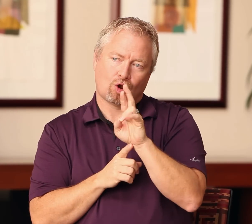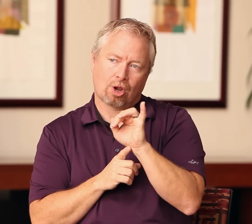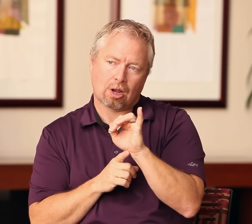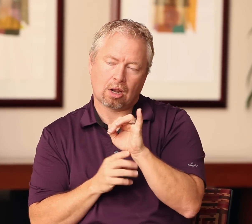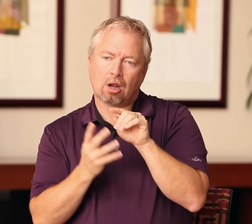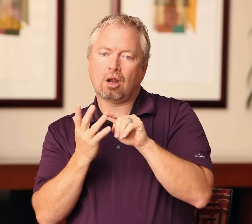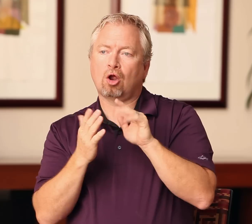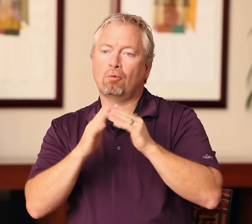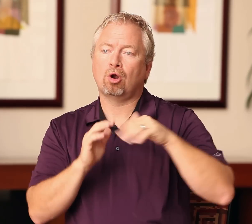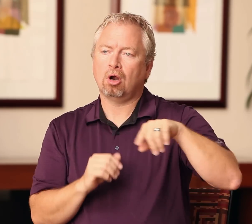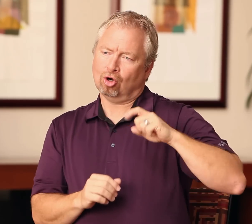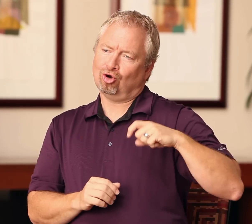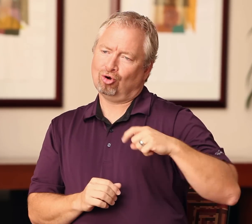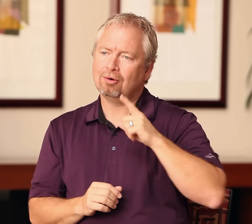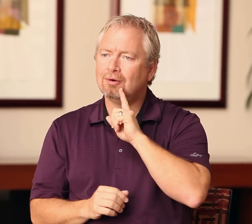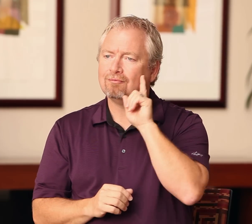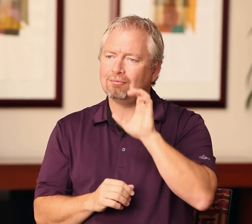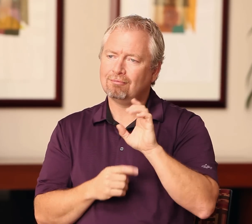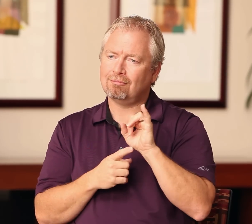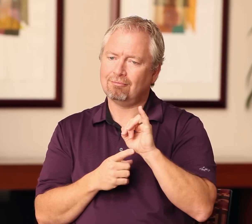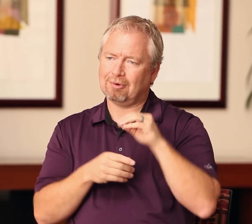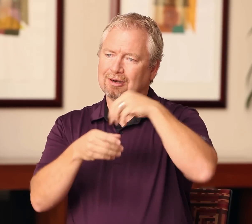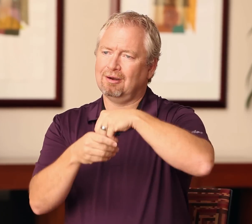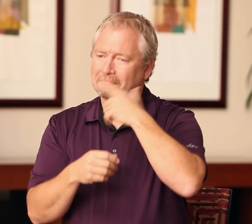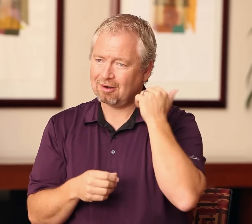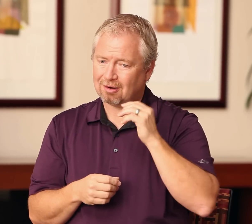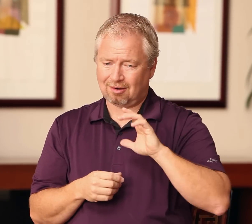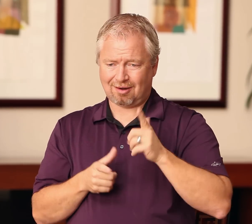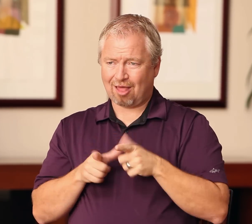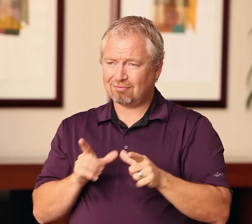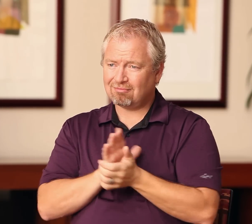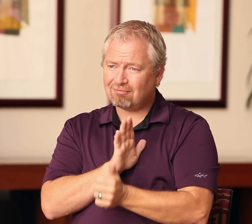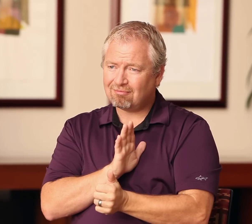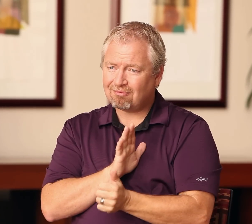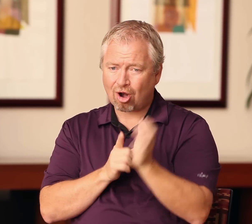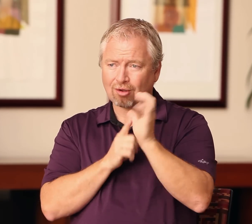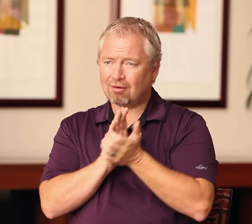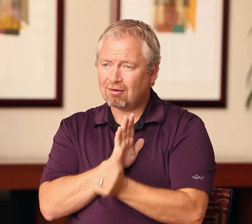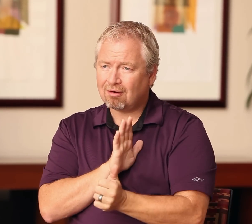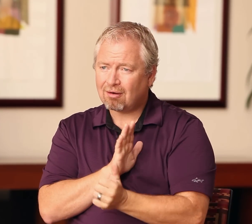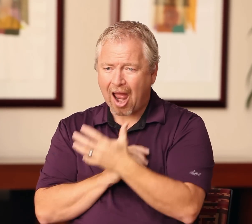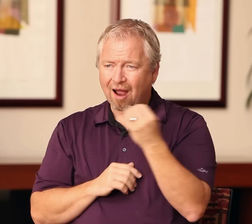people or CDIs should be involved in the process, because of their language skills, their cultural